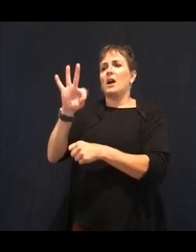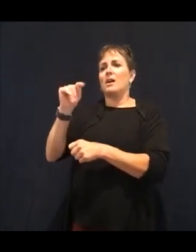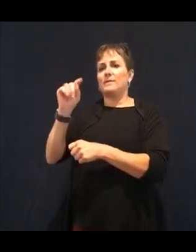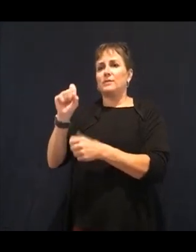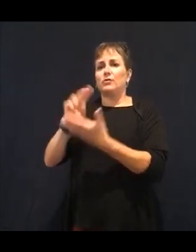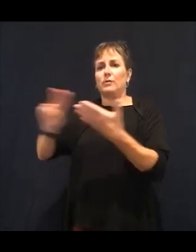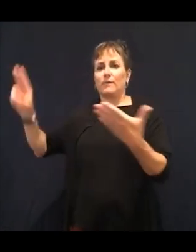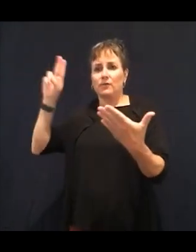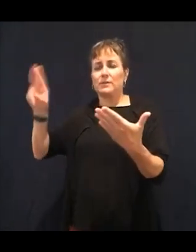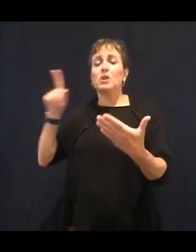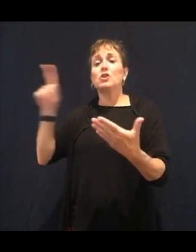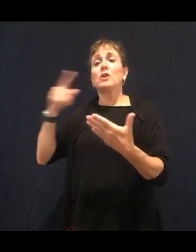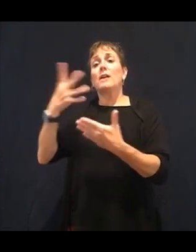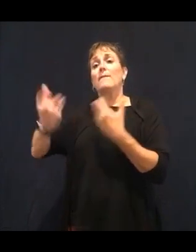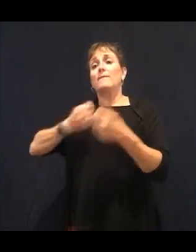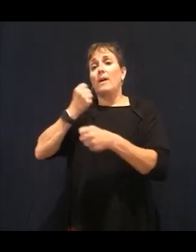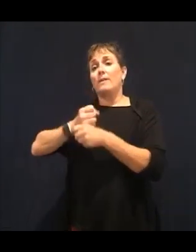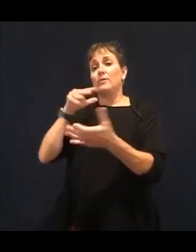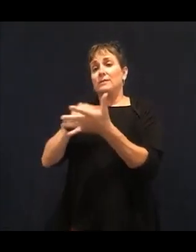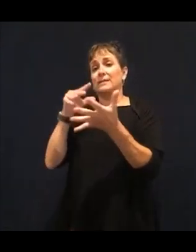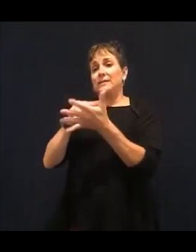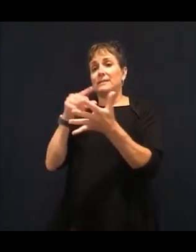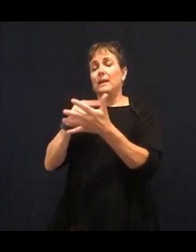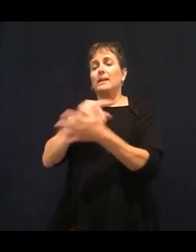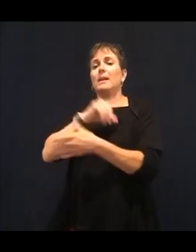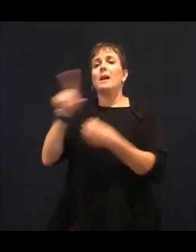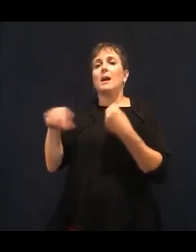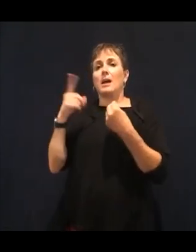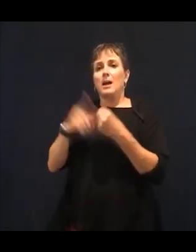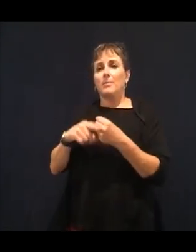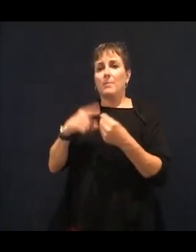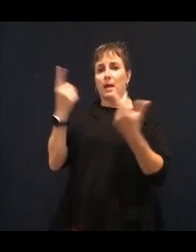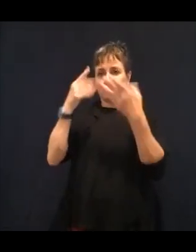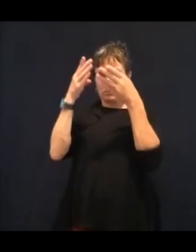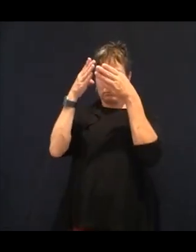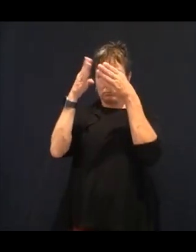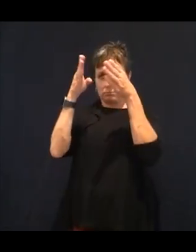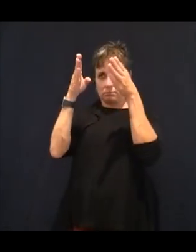And in the findings, she found that antioxidants, the foods